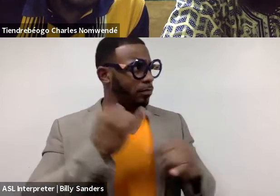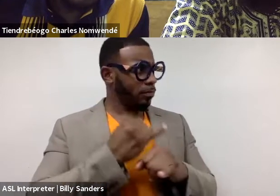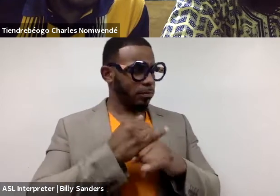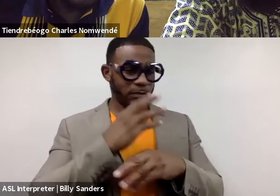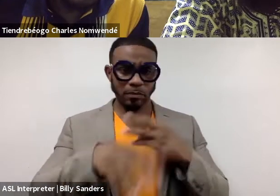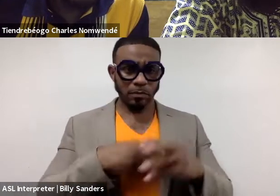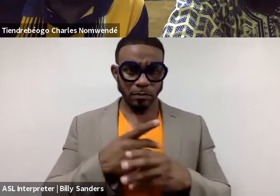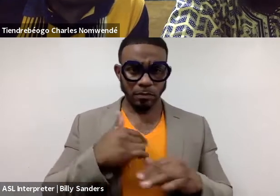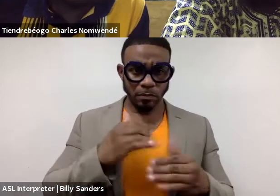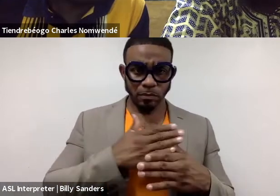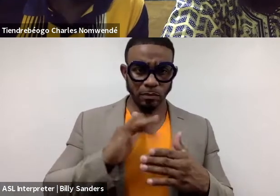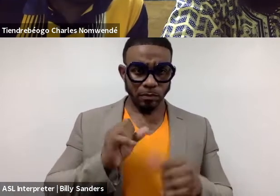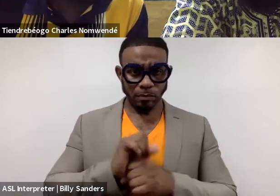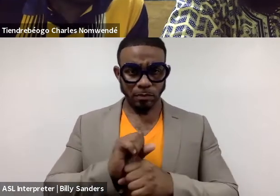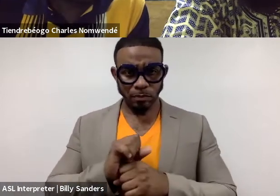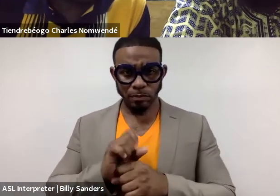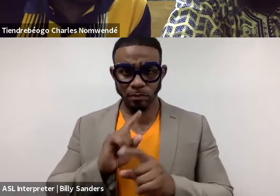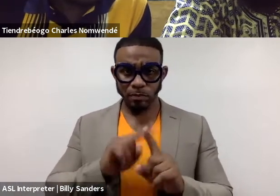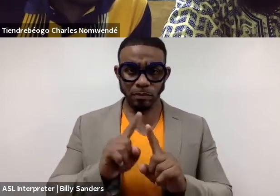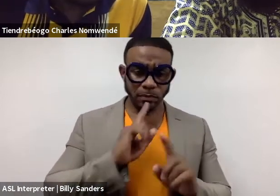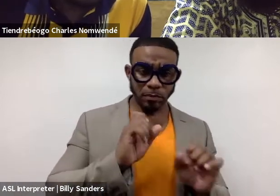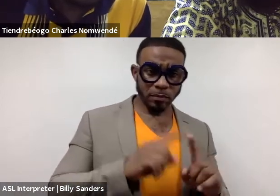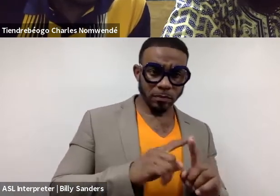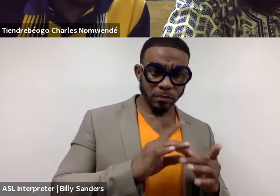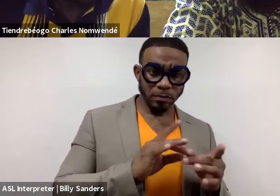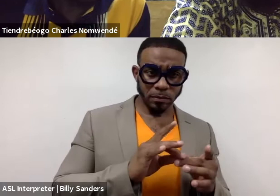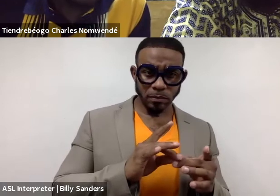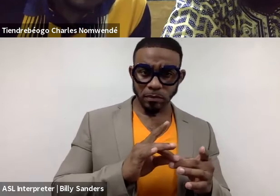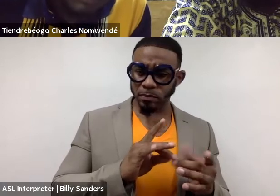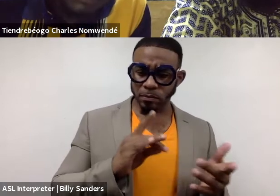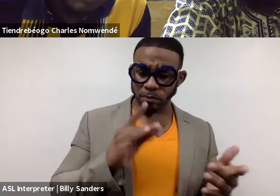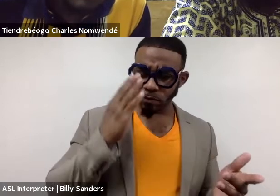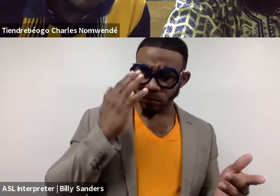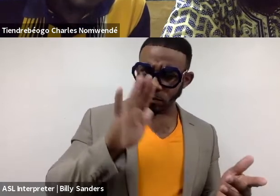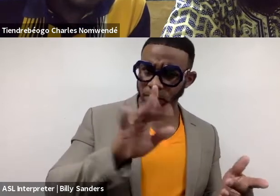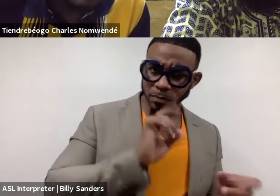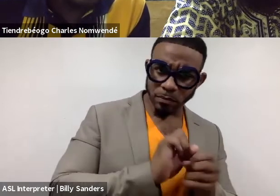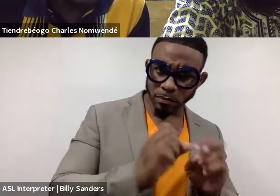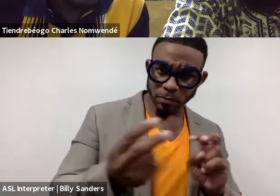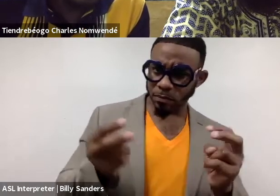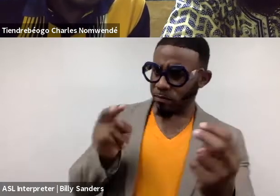where we can share our work, but it's also being able to say, "I don't know your reality, Charles. I want to watch you work.